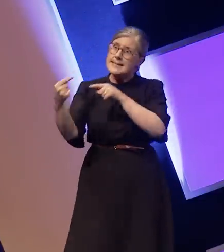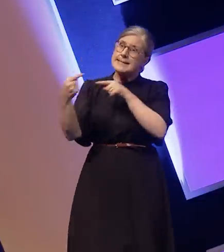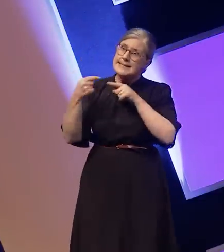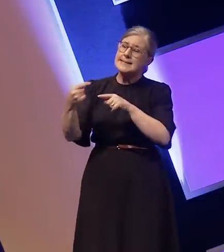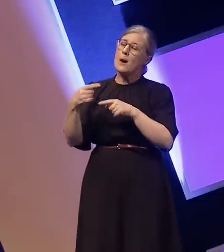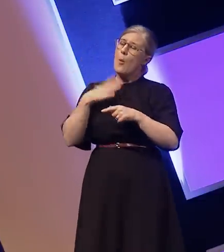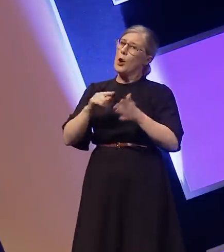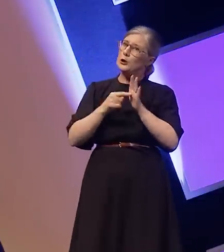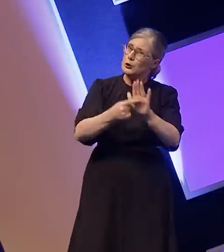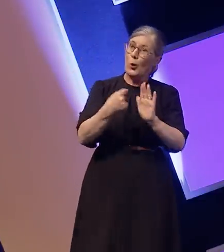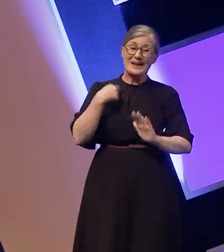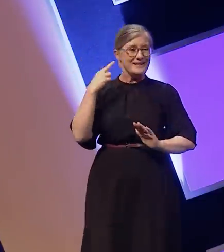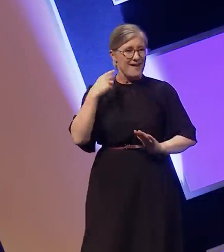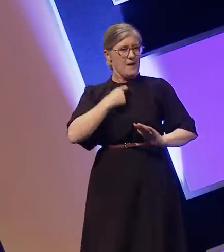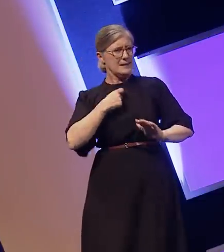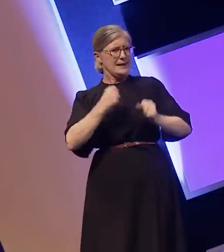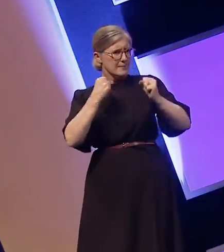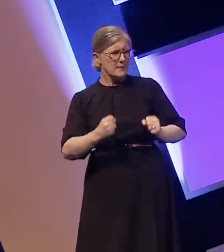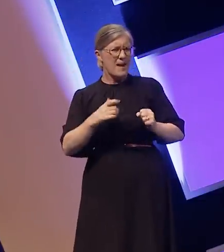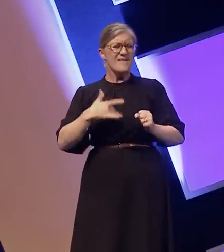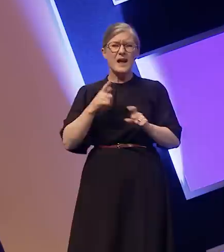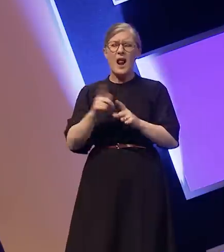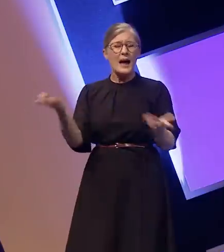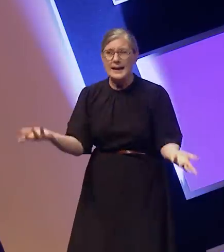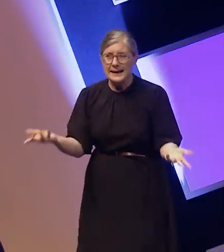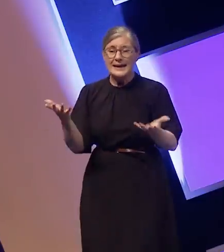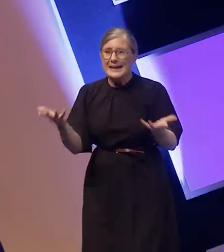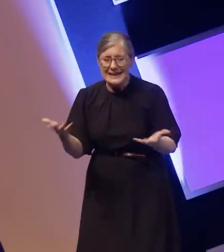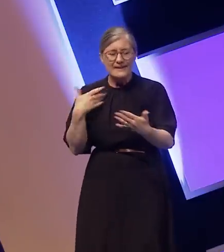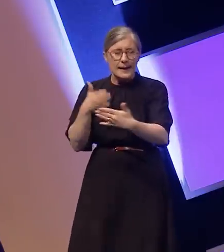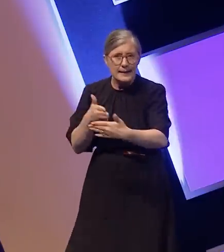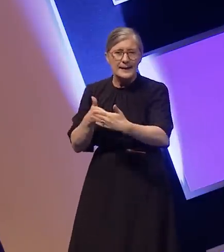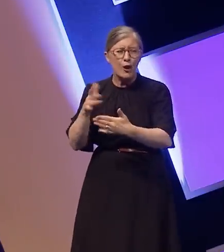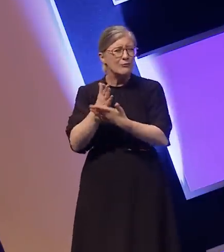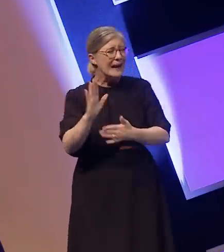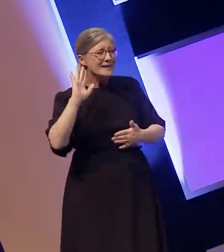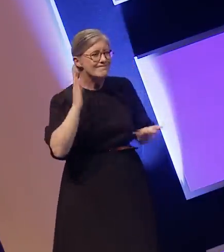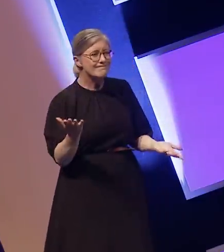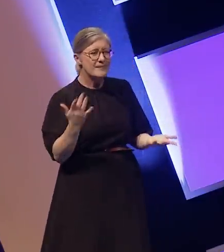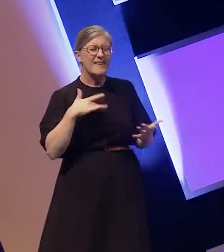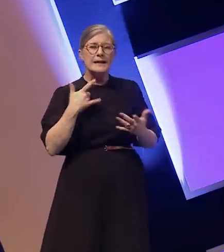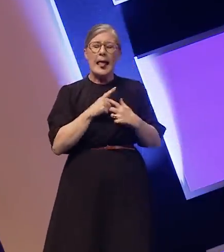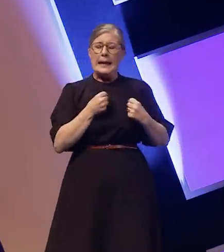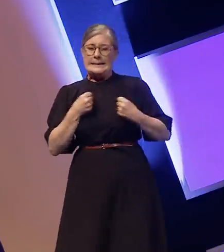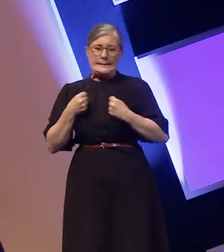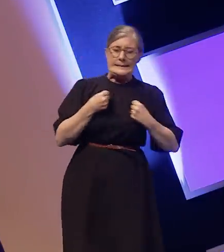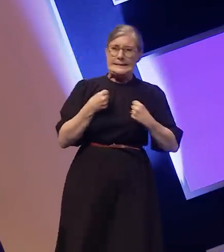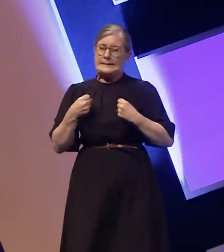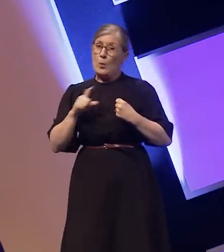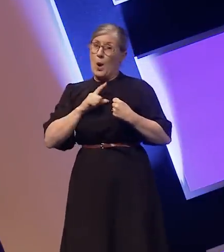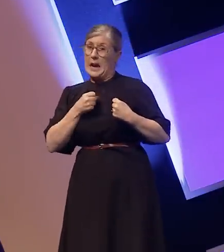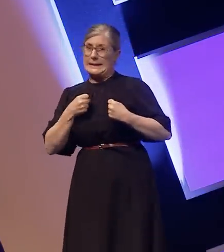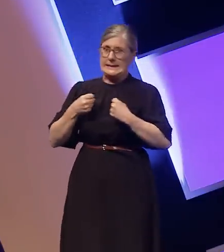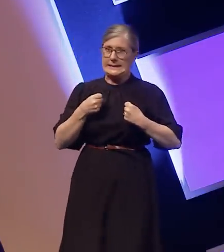but end up being made to feel like my voice isn't heard. I end up being torn between representing the